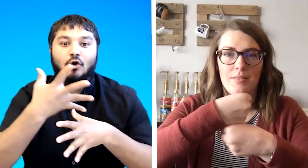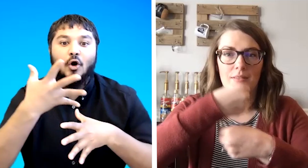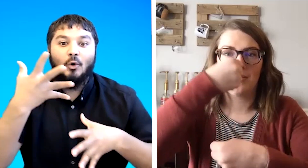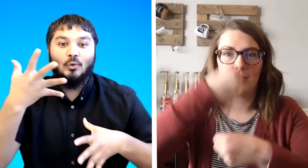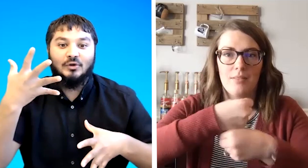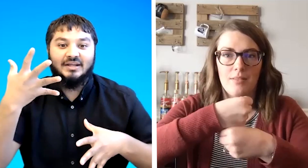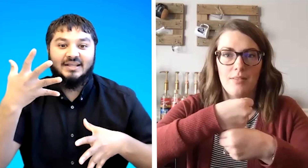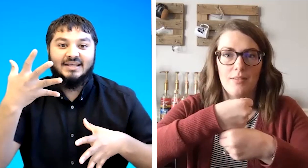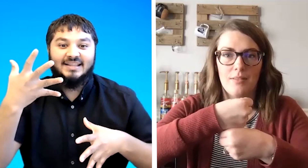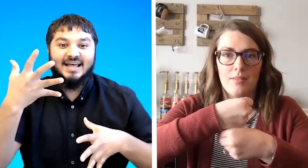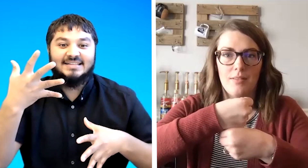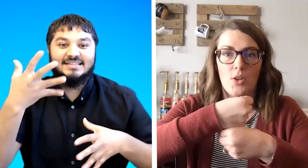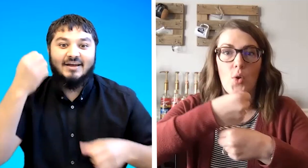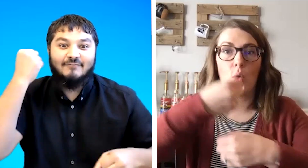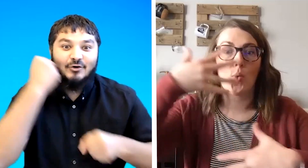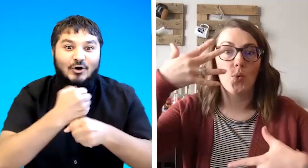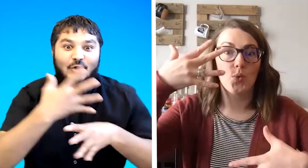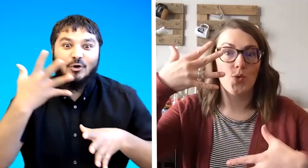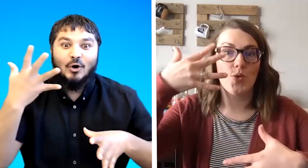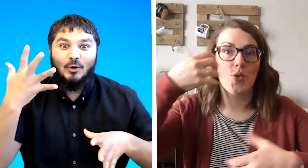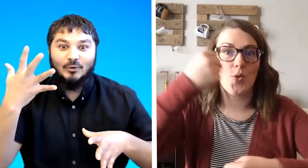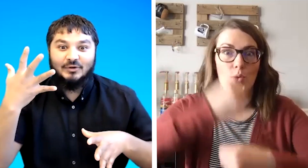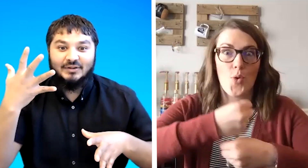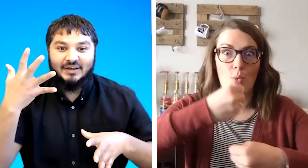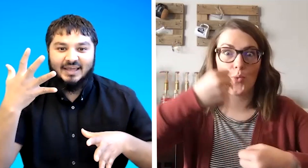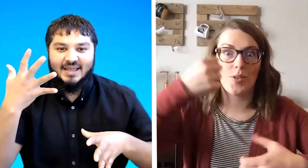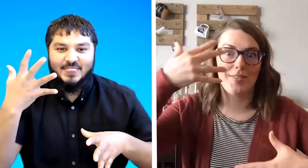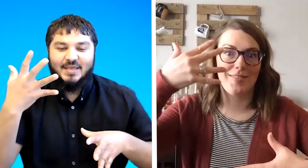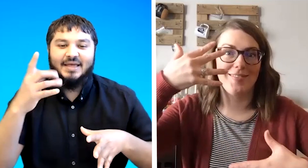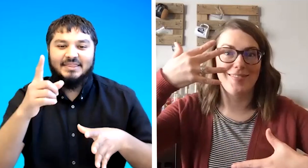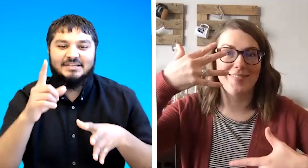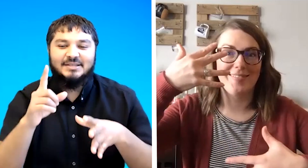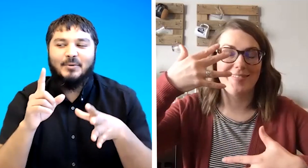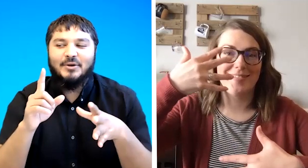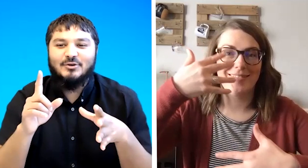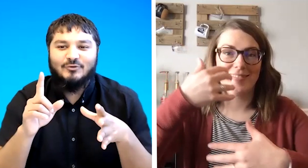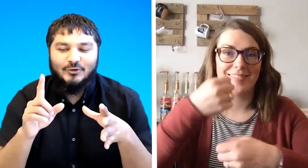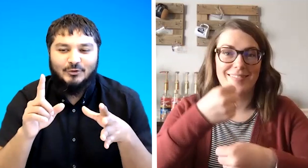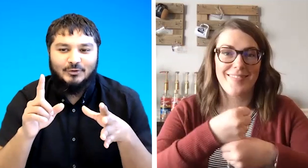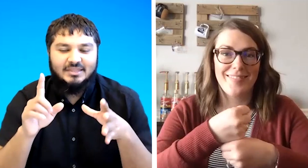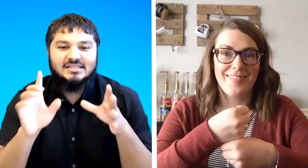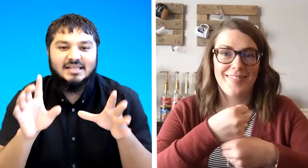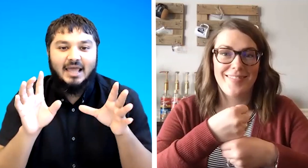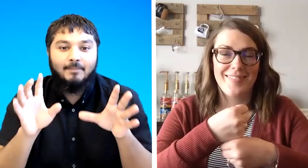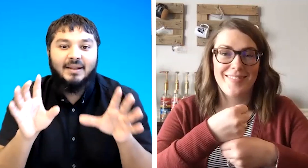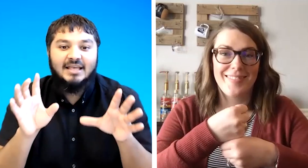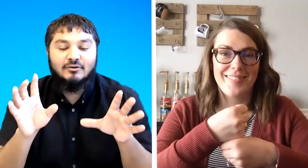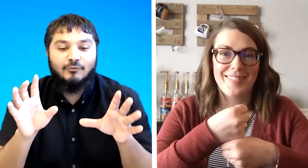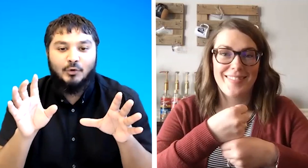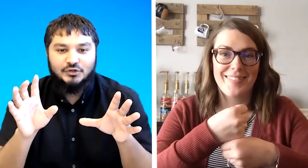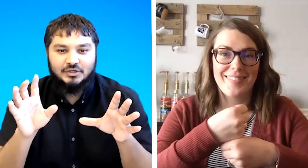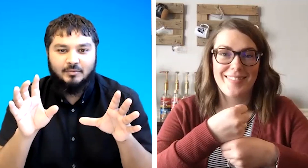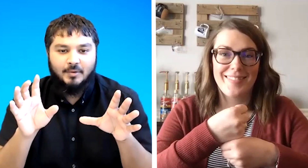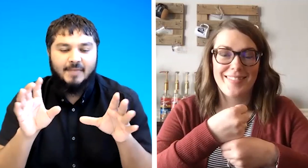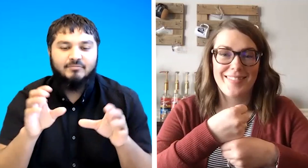gold that's the sign for gold okay this is a question for you this is a place of worship